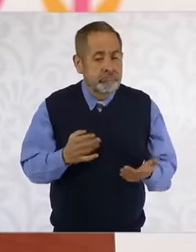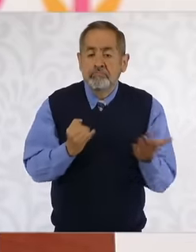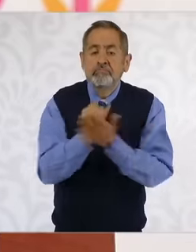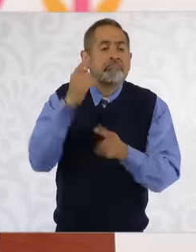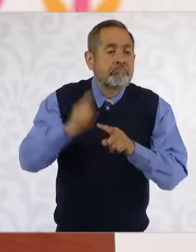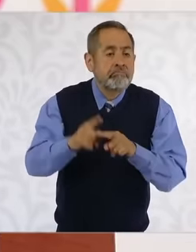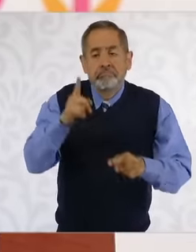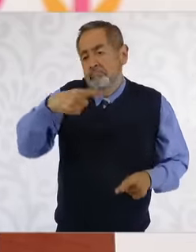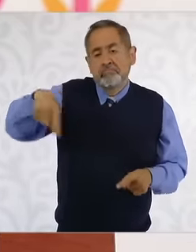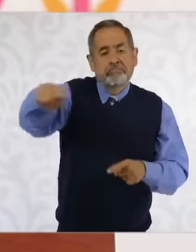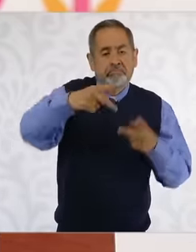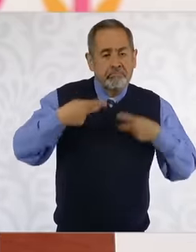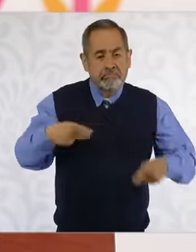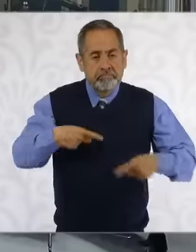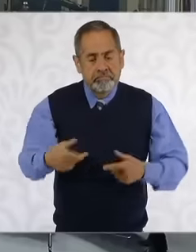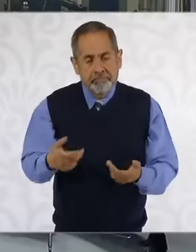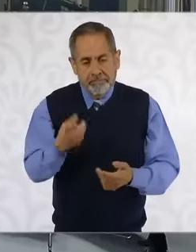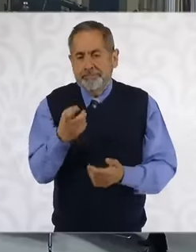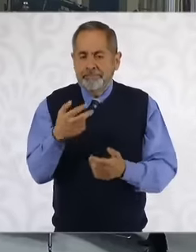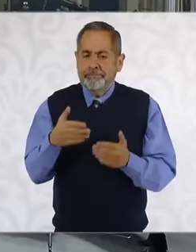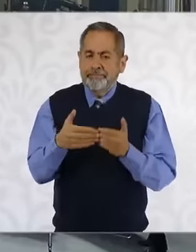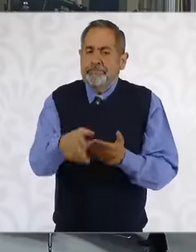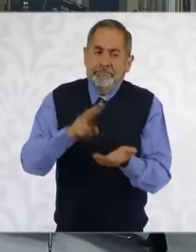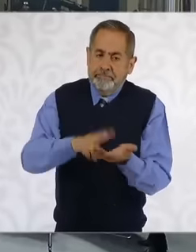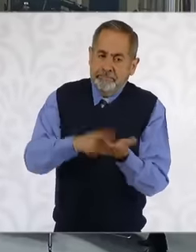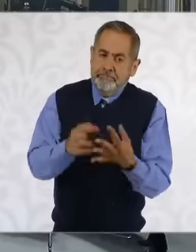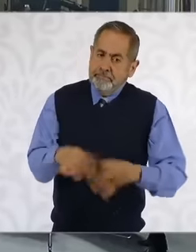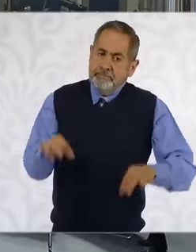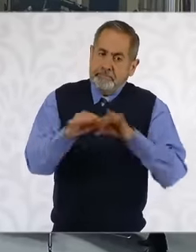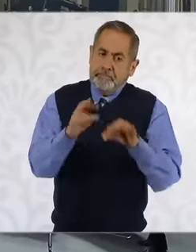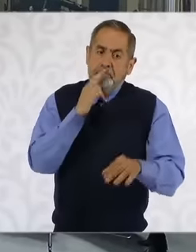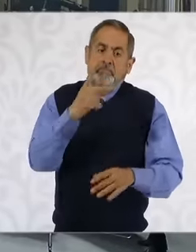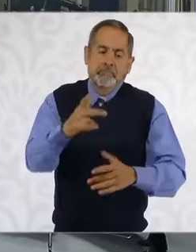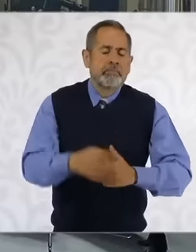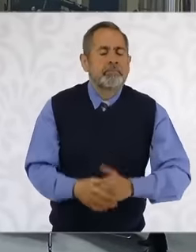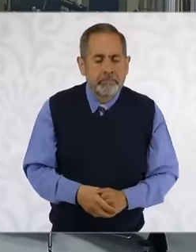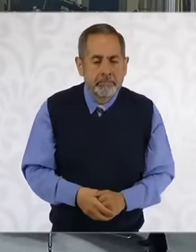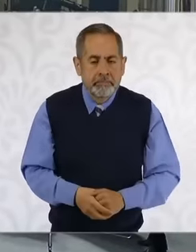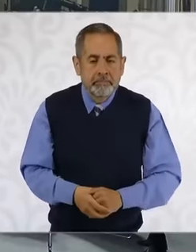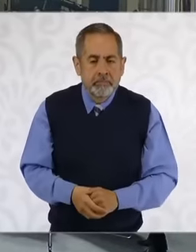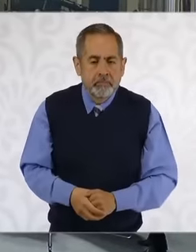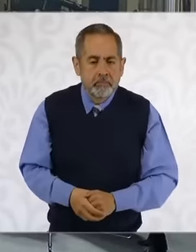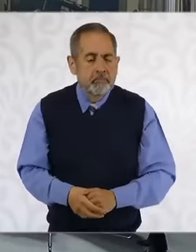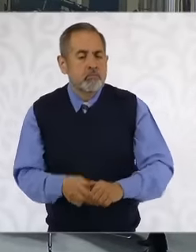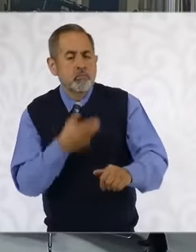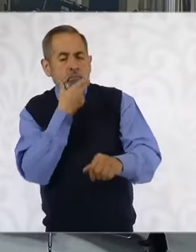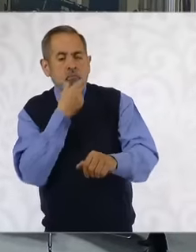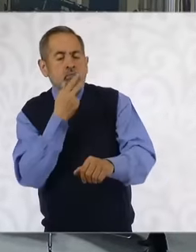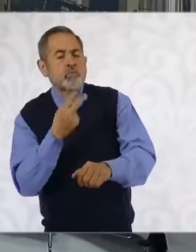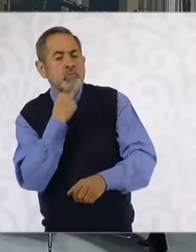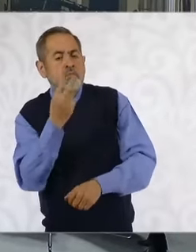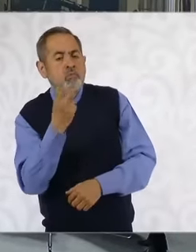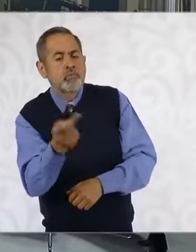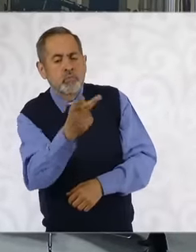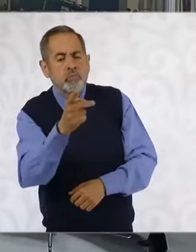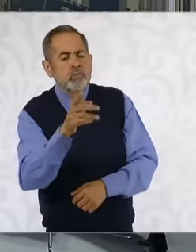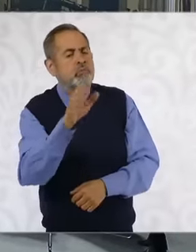Mexico, president also yesterday mentioned that Eh Well that no Eh well the